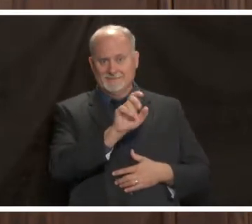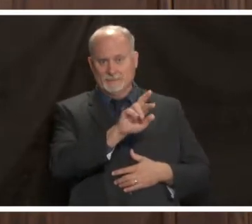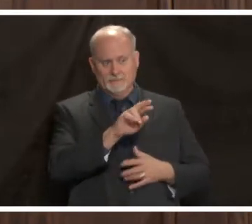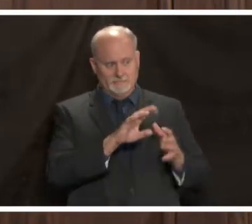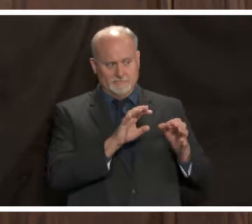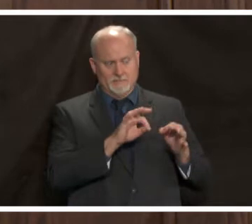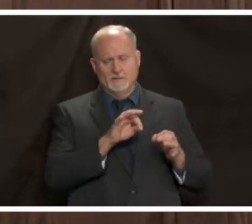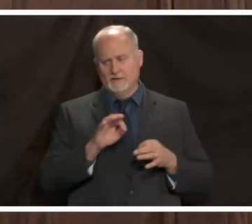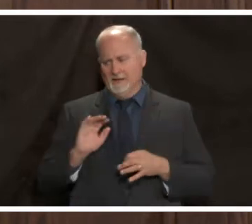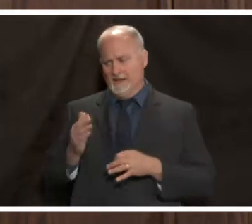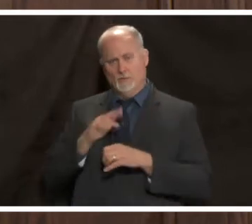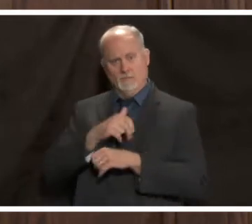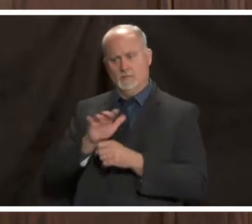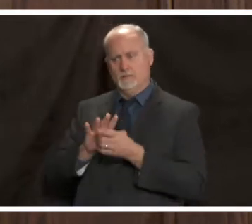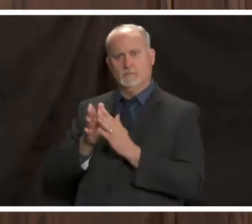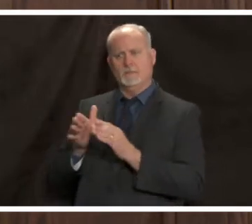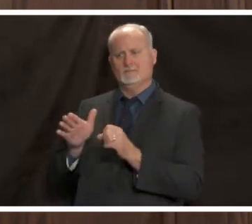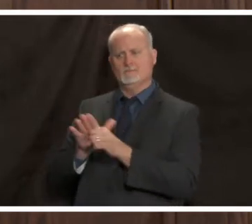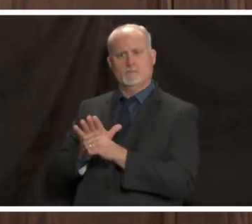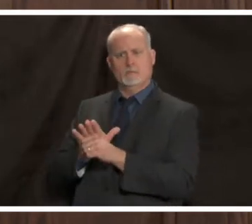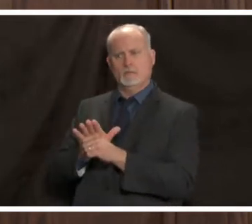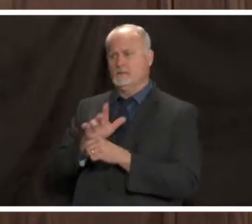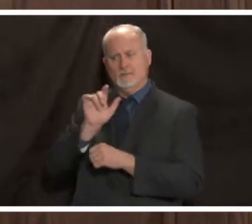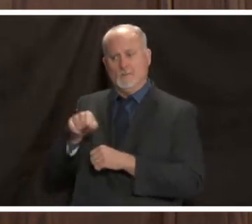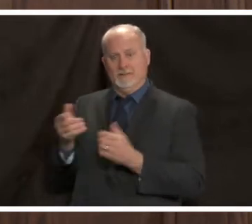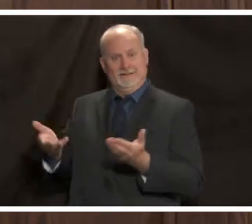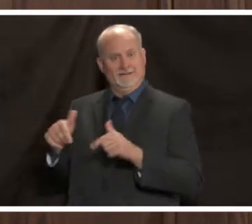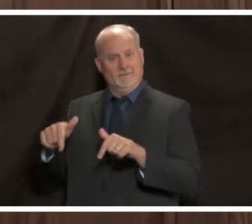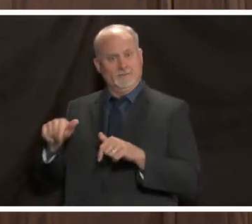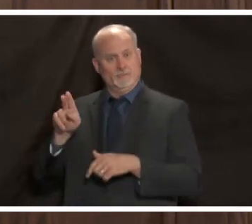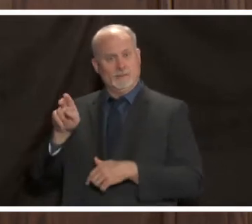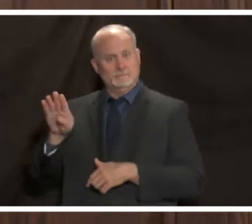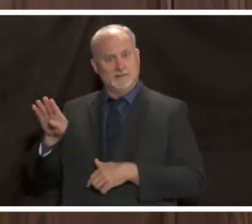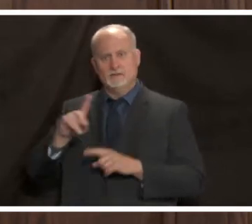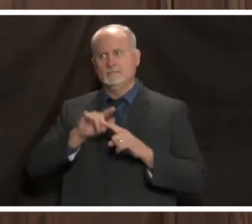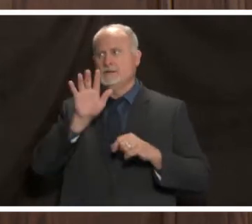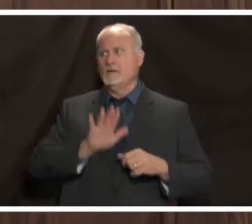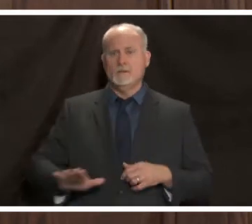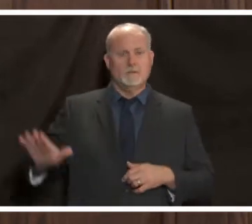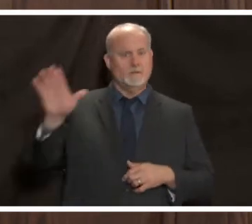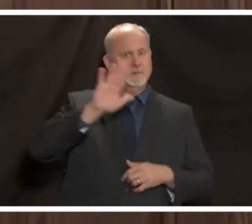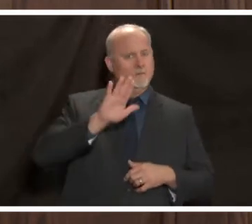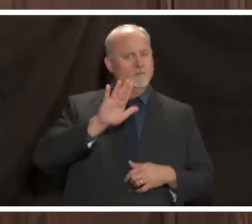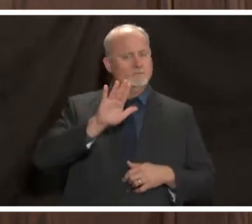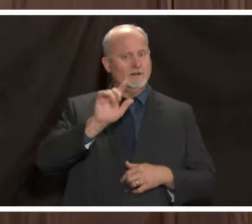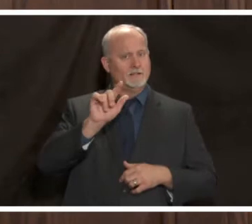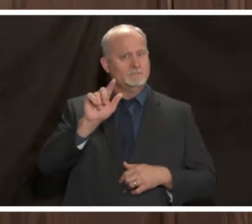getting full not just here but all over the state and after the cases are diagnosed in the spike